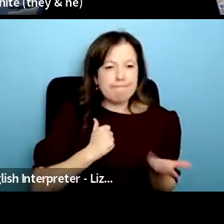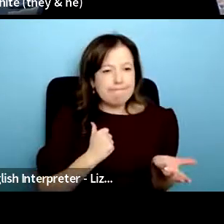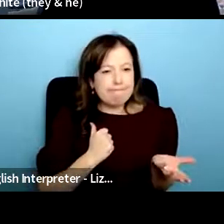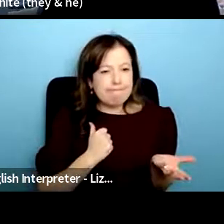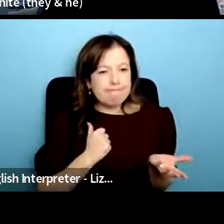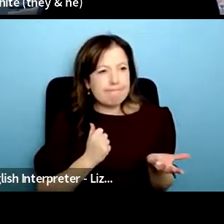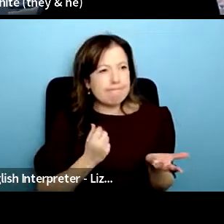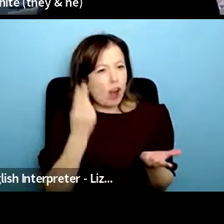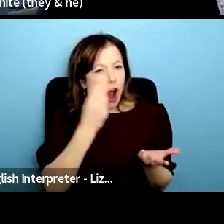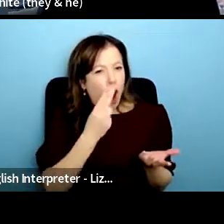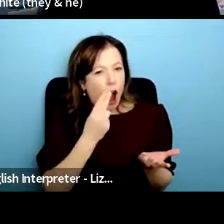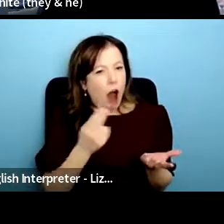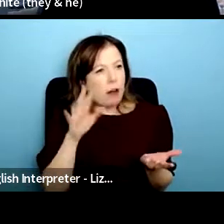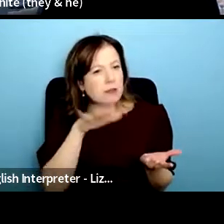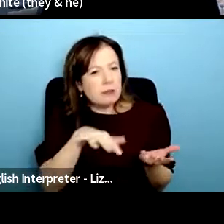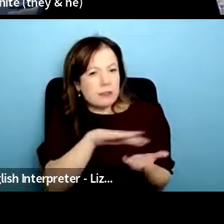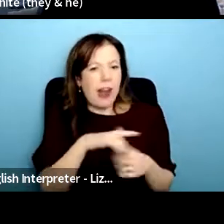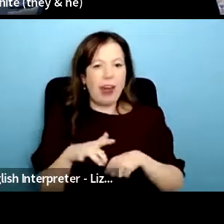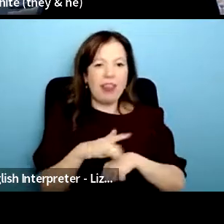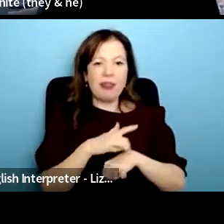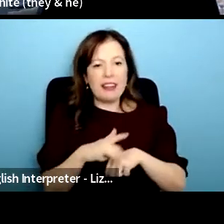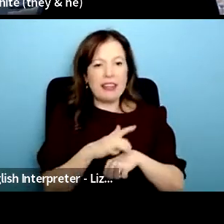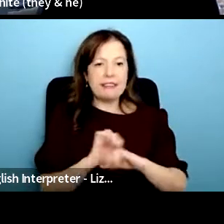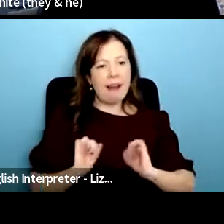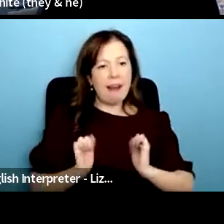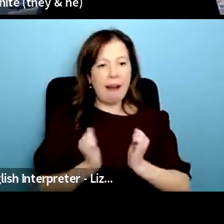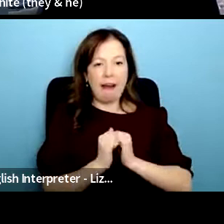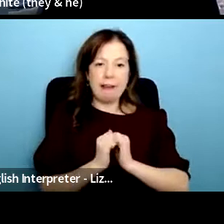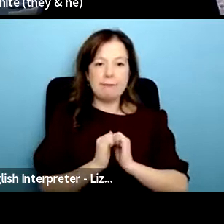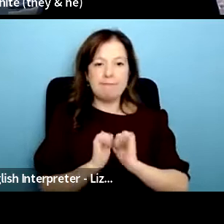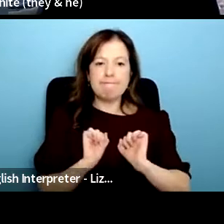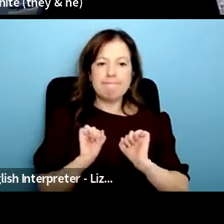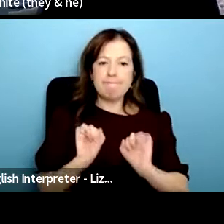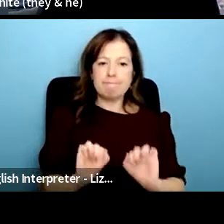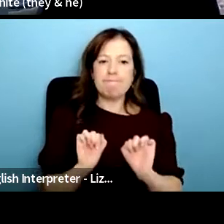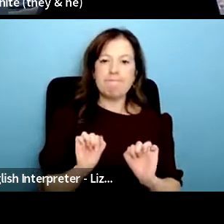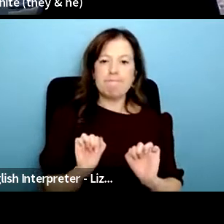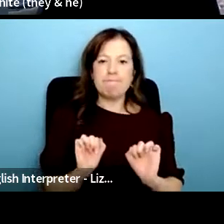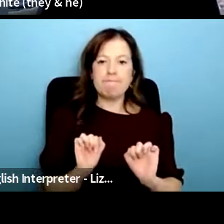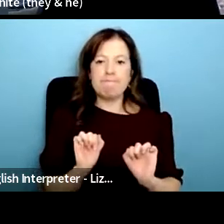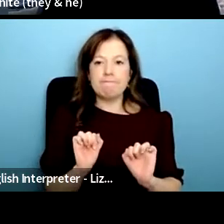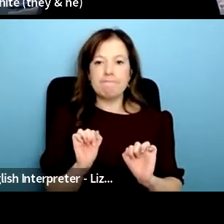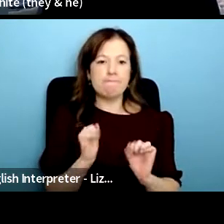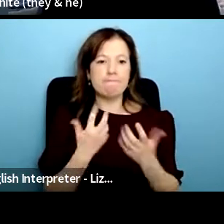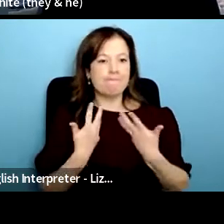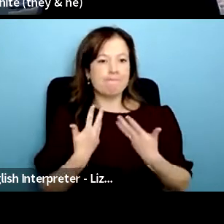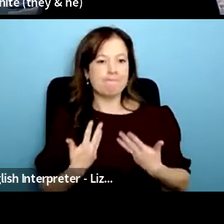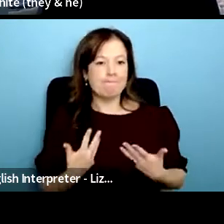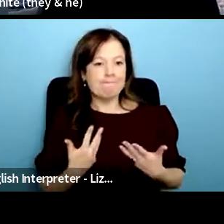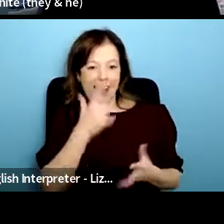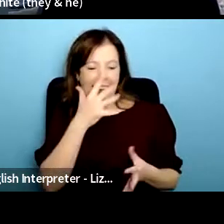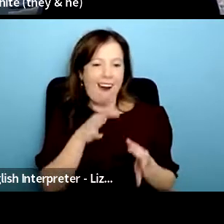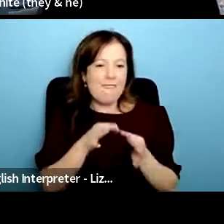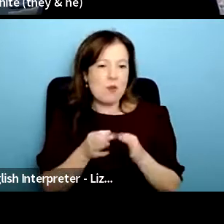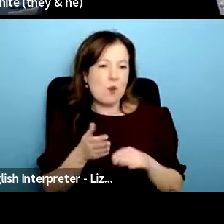sense of theatre as being something that you do if you have lots of money or that you see if you